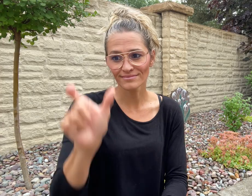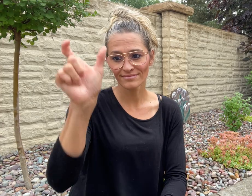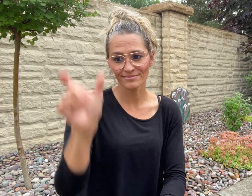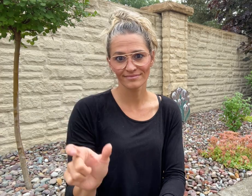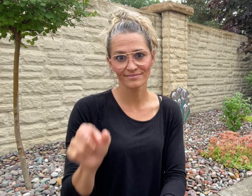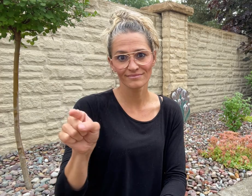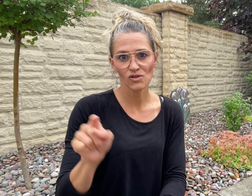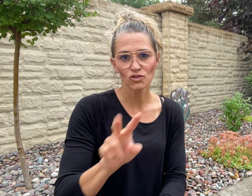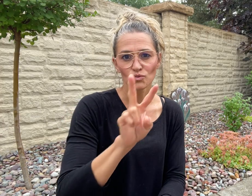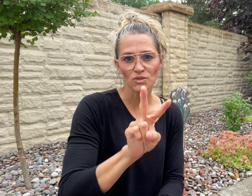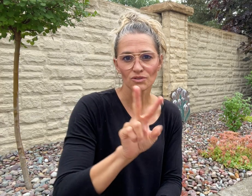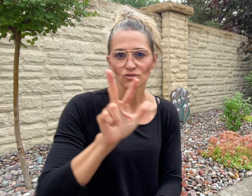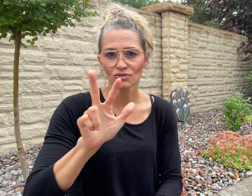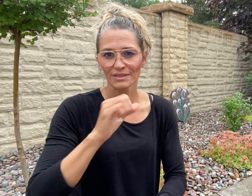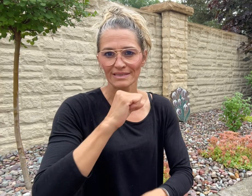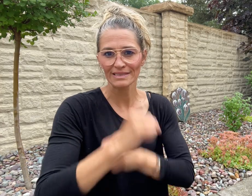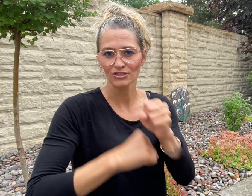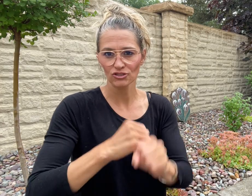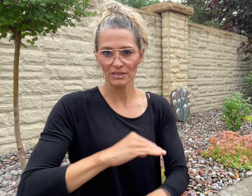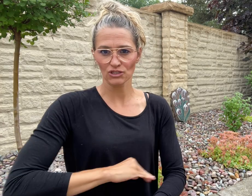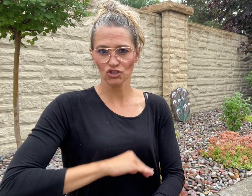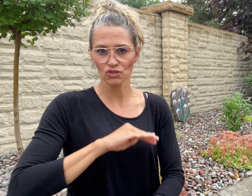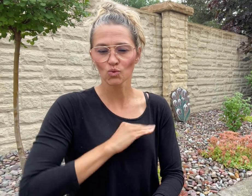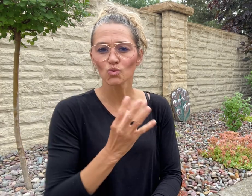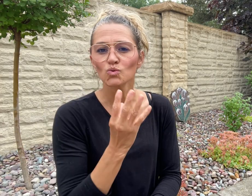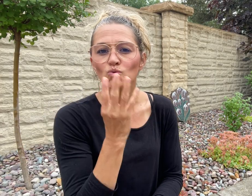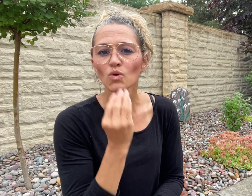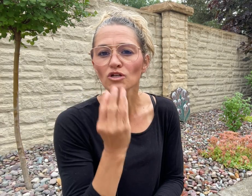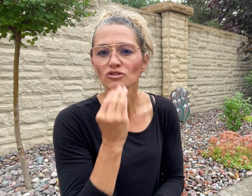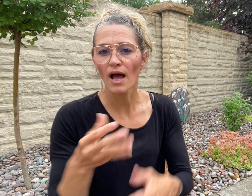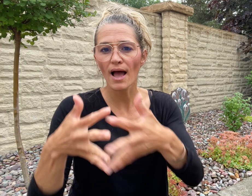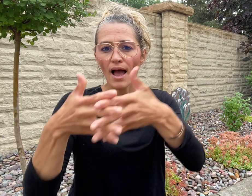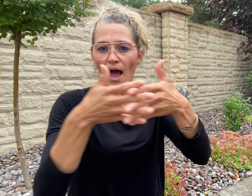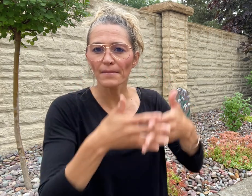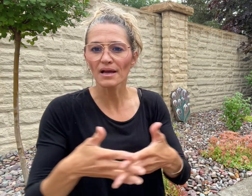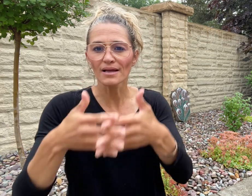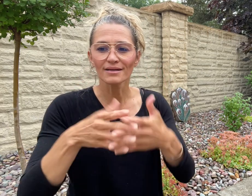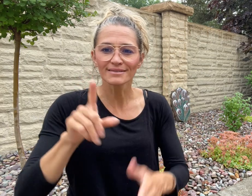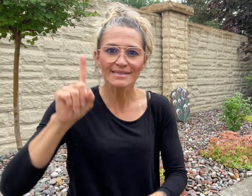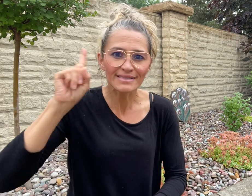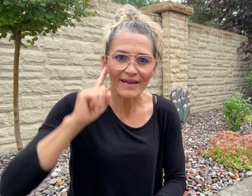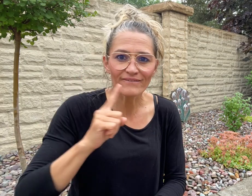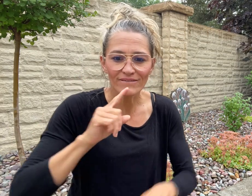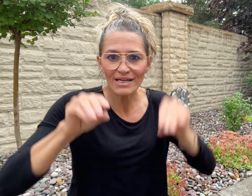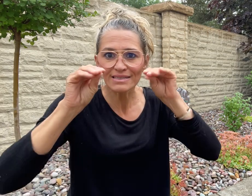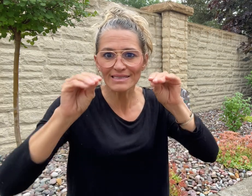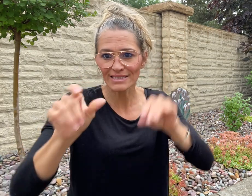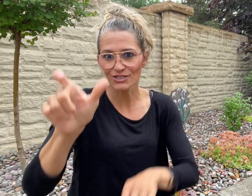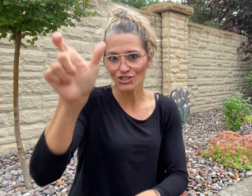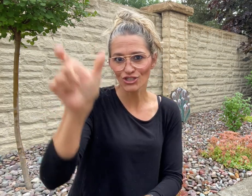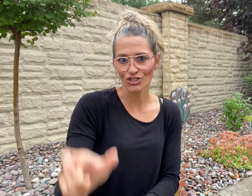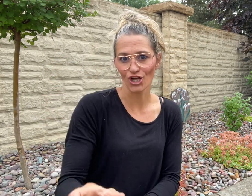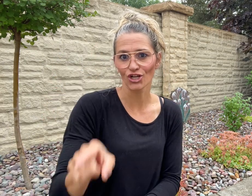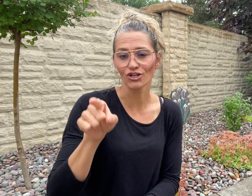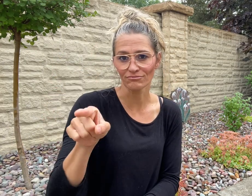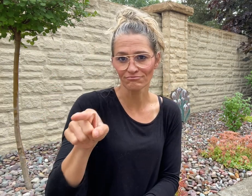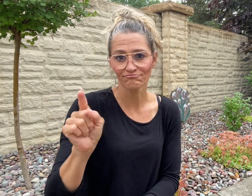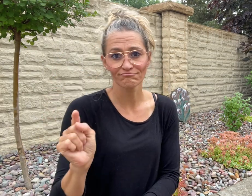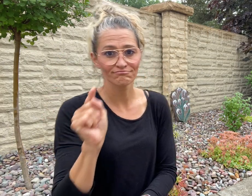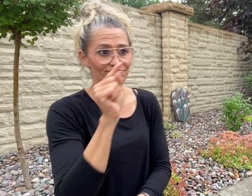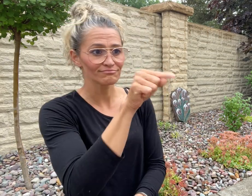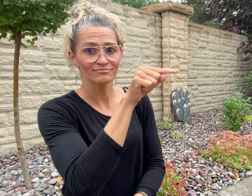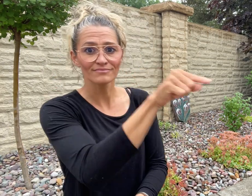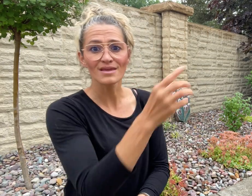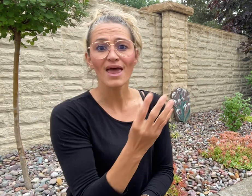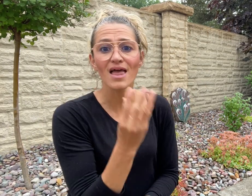A 23-year-old Jewish-American Deaf teacher in Israel,